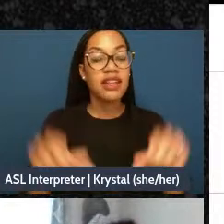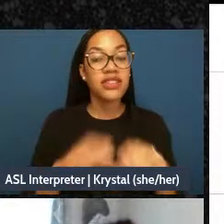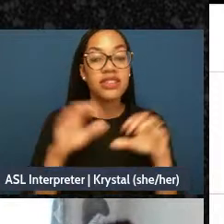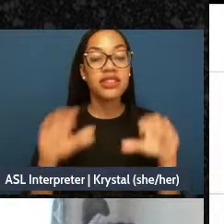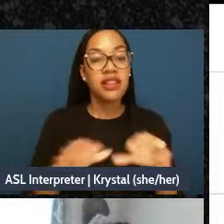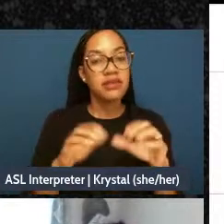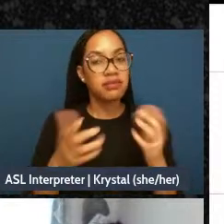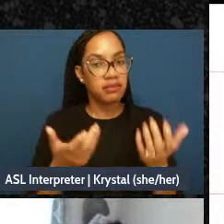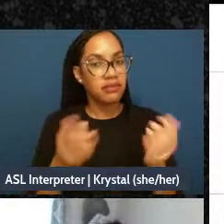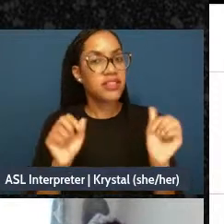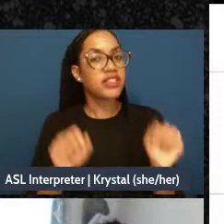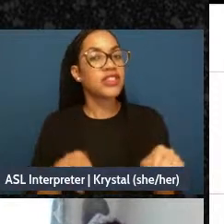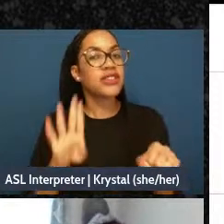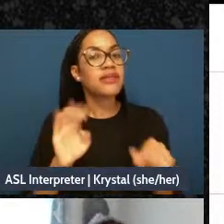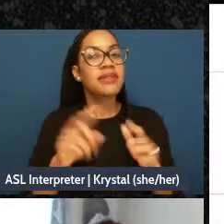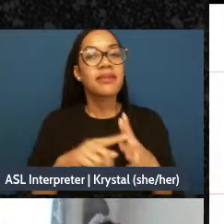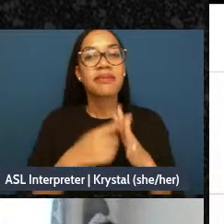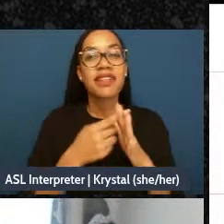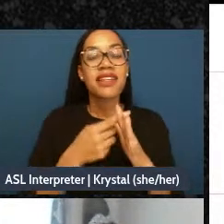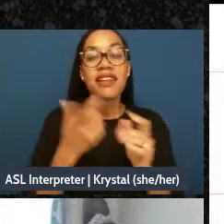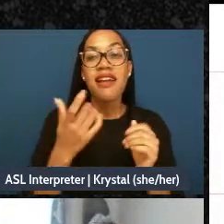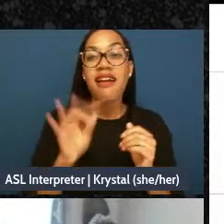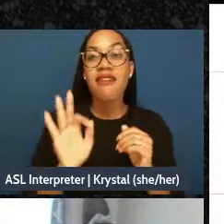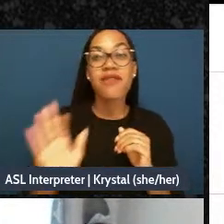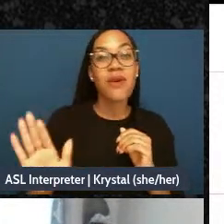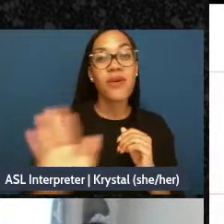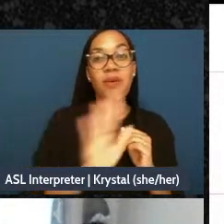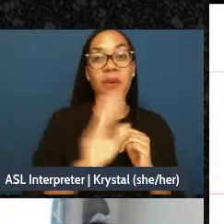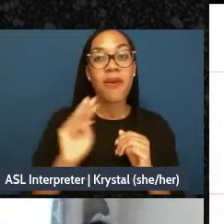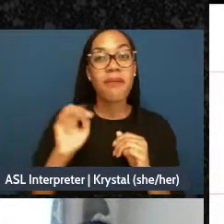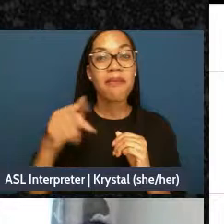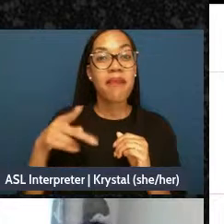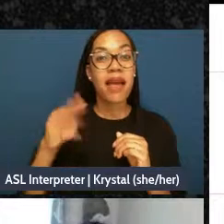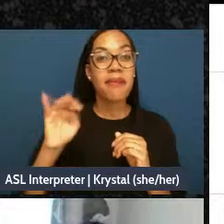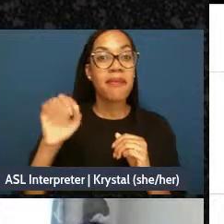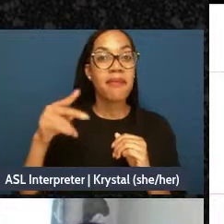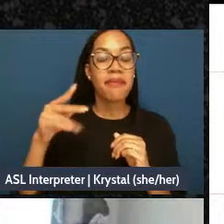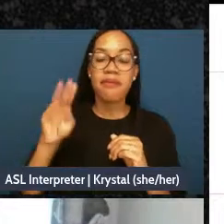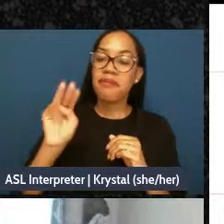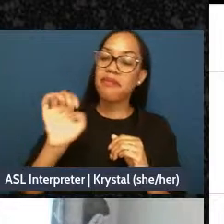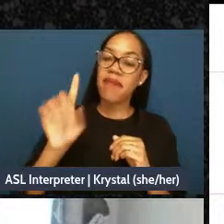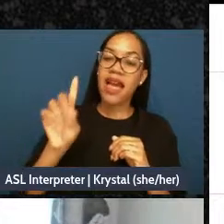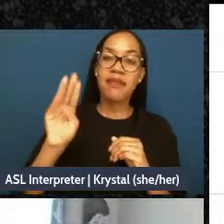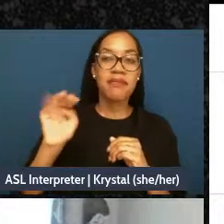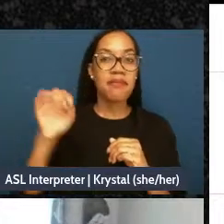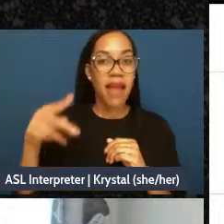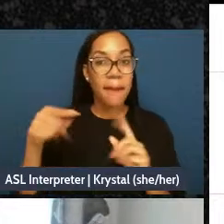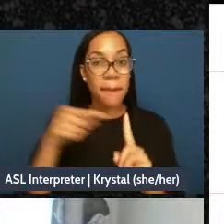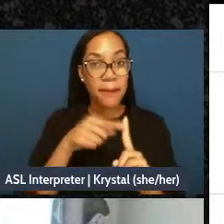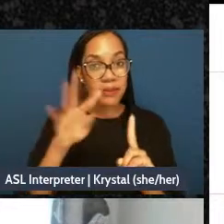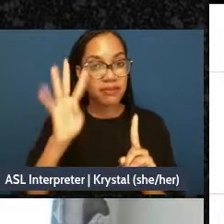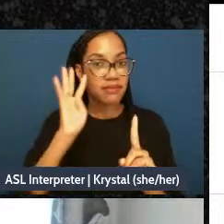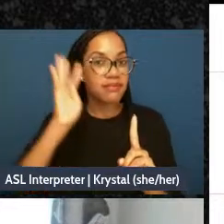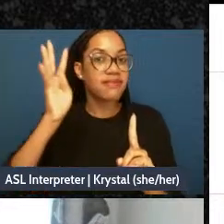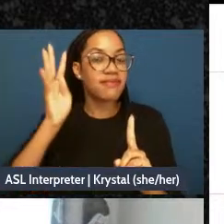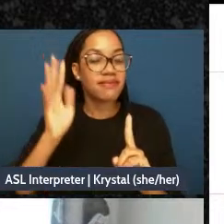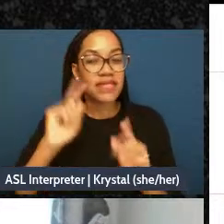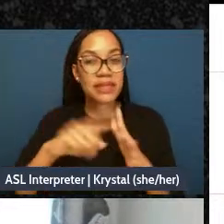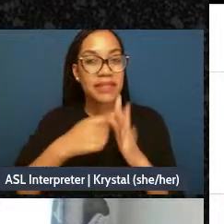the beginning of your mad map of you writing out and us practicing writing out our stories